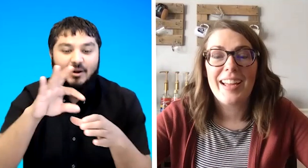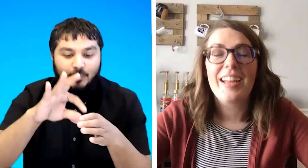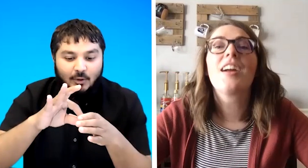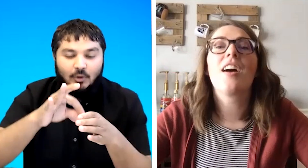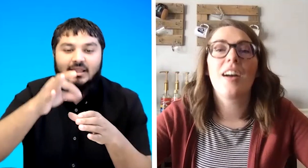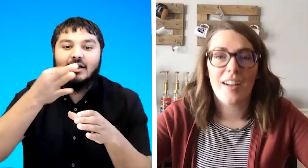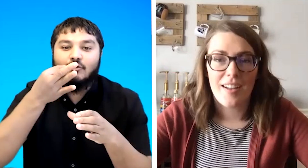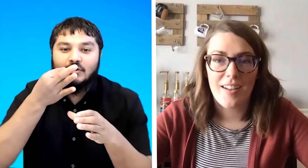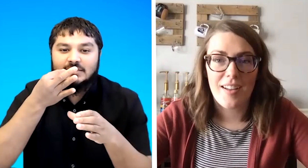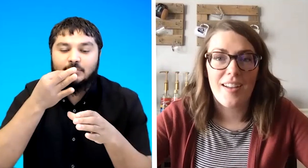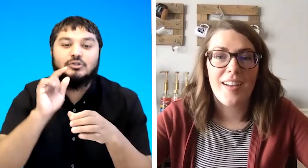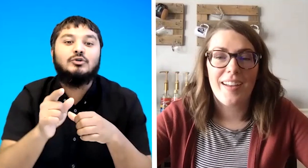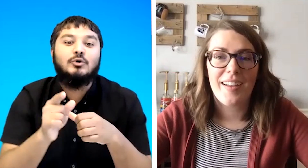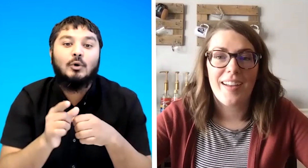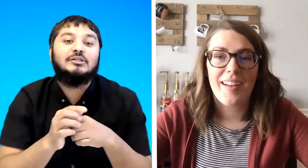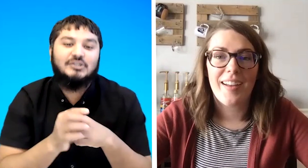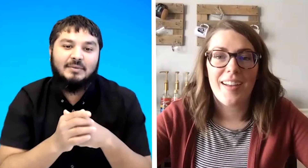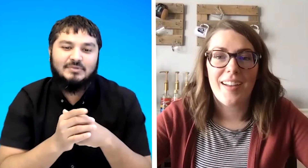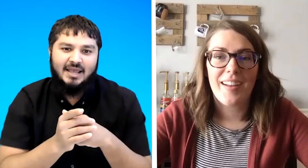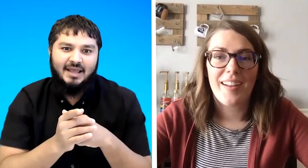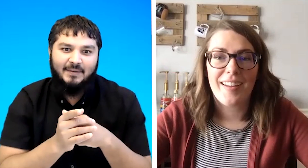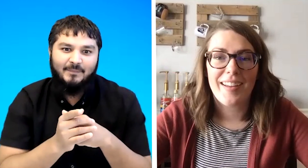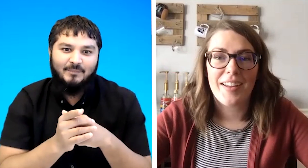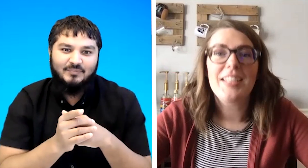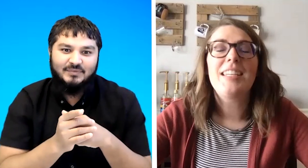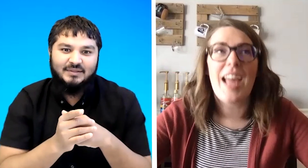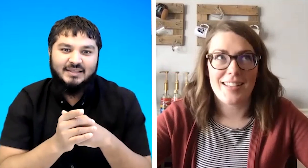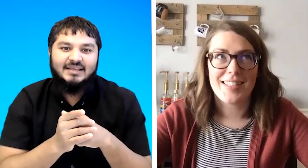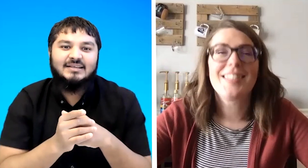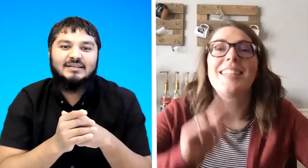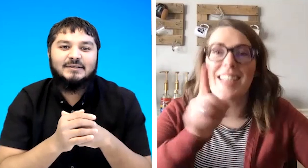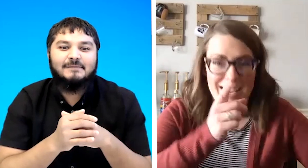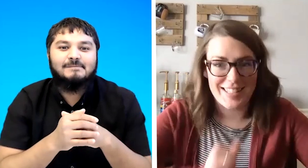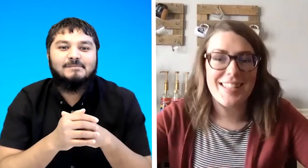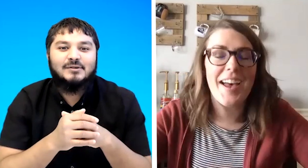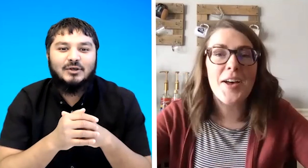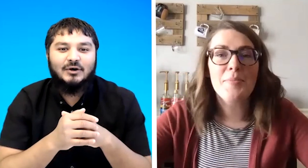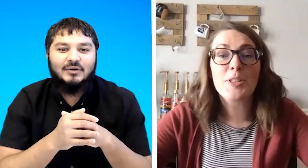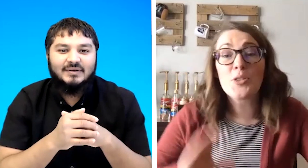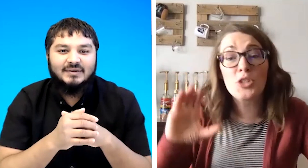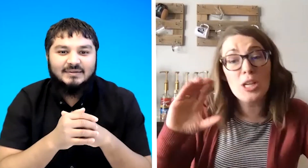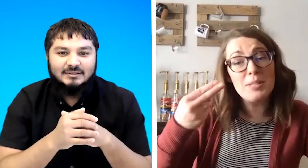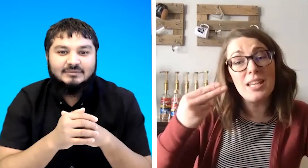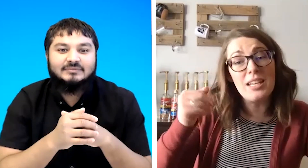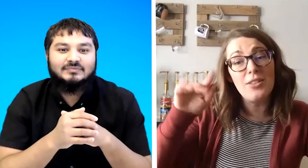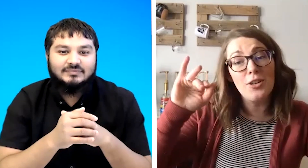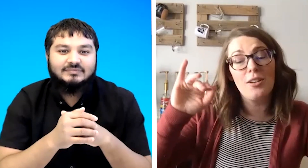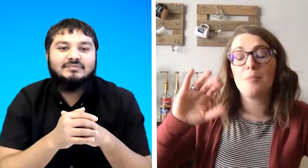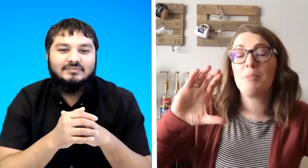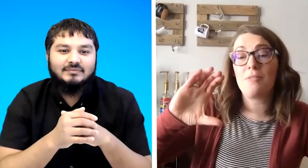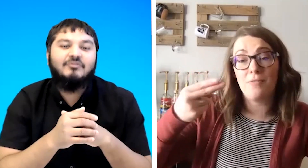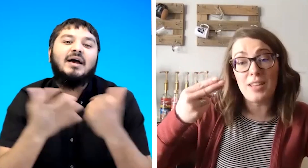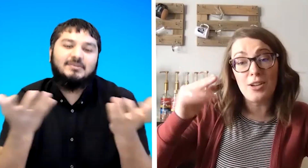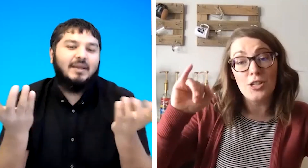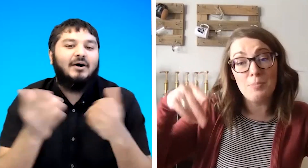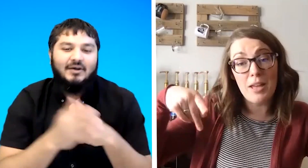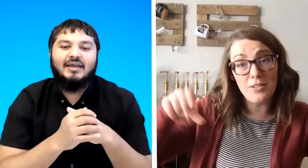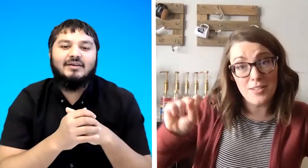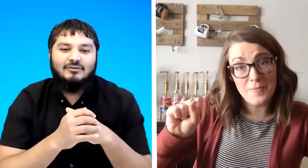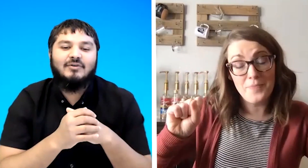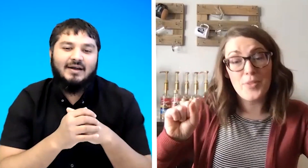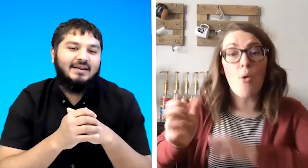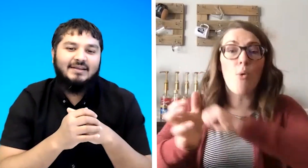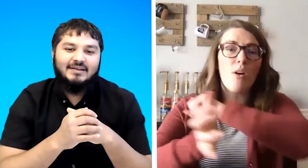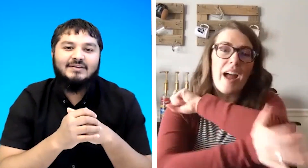we call that crisp which you call chips yeah yes yes um so chips can either be fingerspelled or i